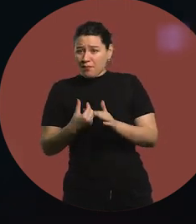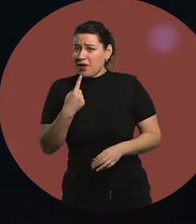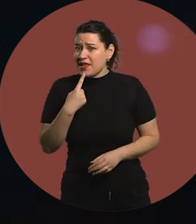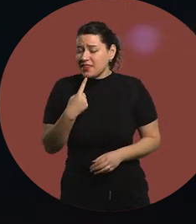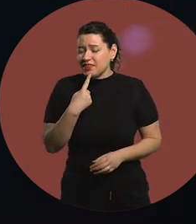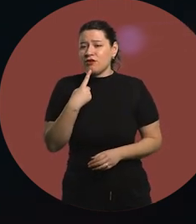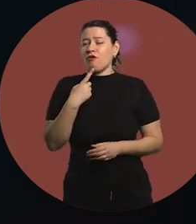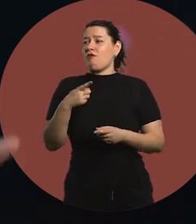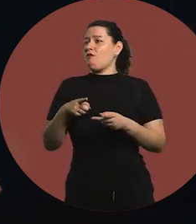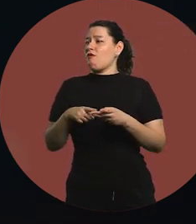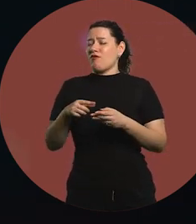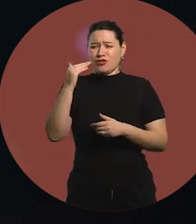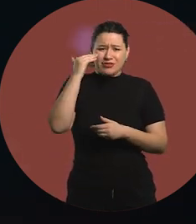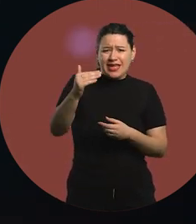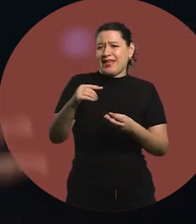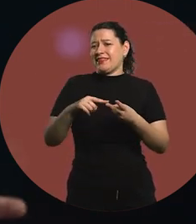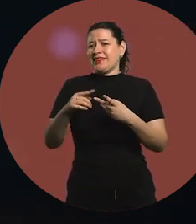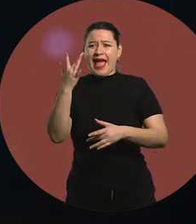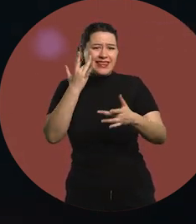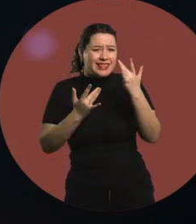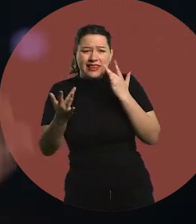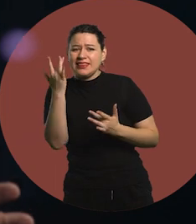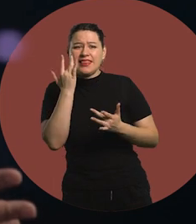and so on, even a few politicians.